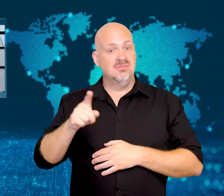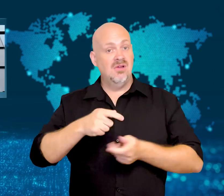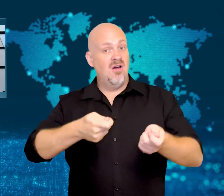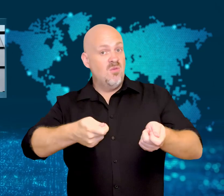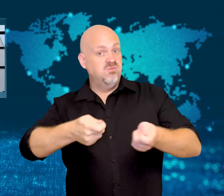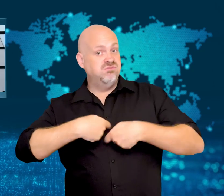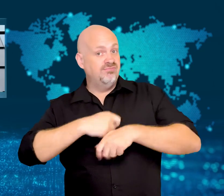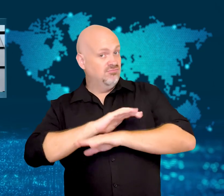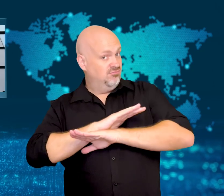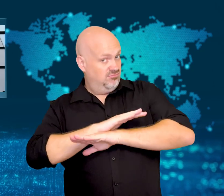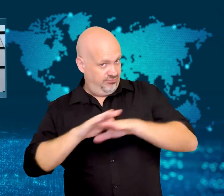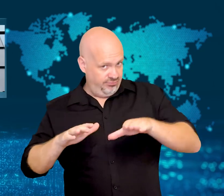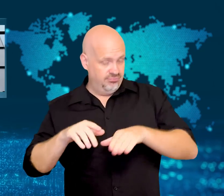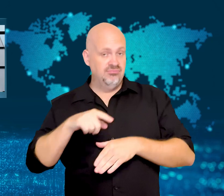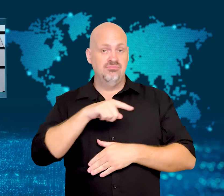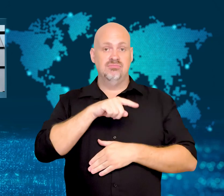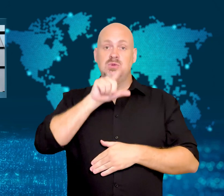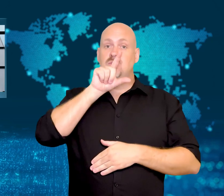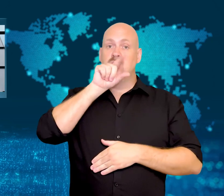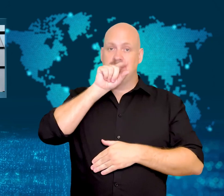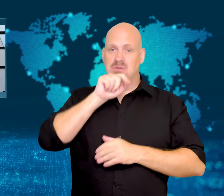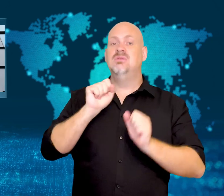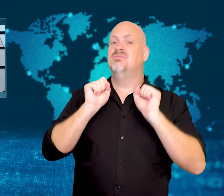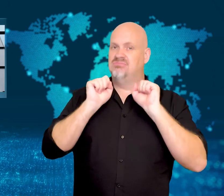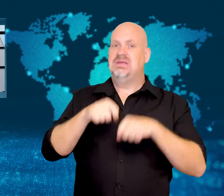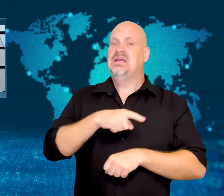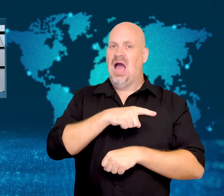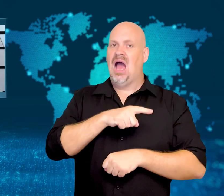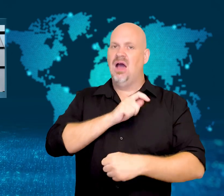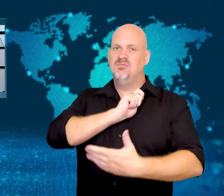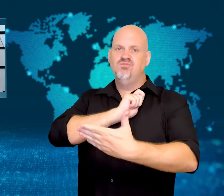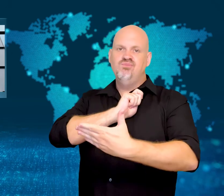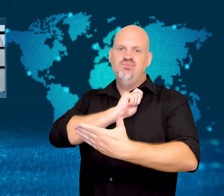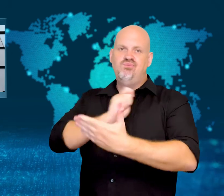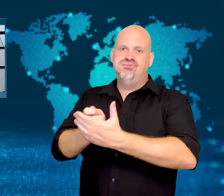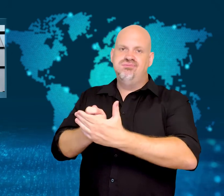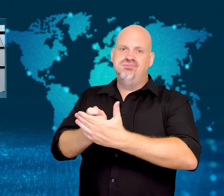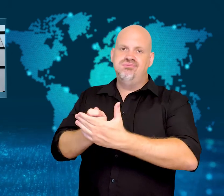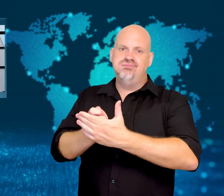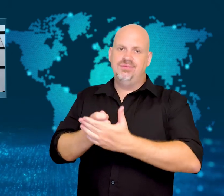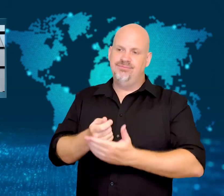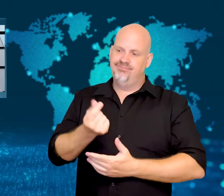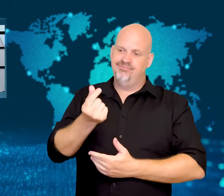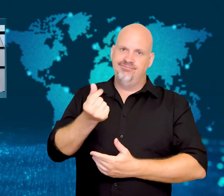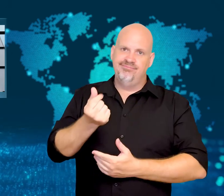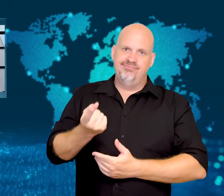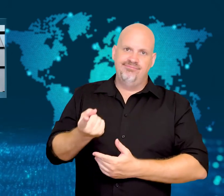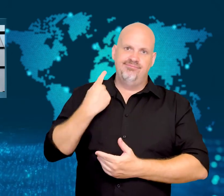If Musk walks away from the offer, Twitter could sue him for